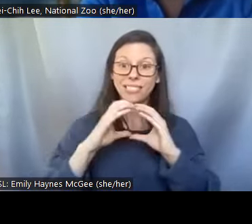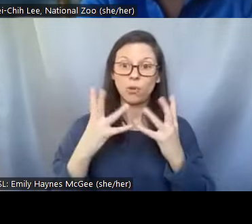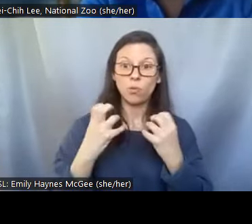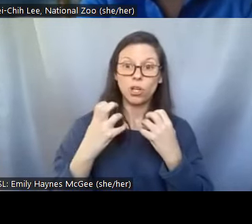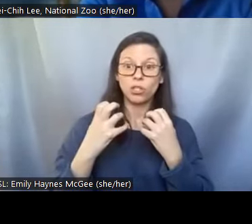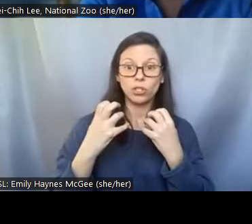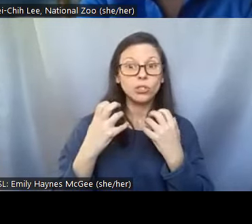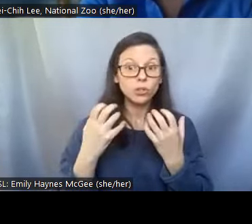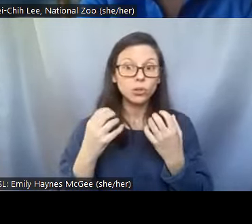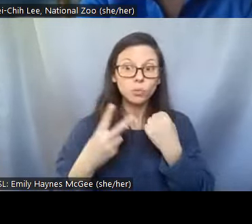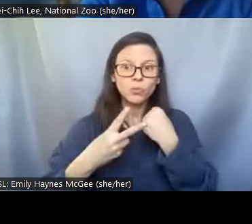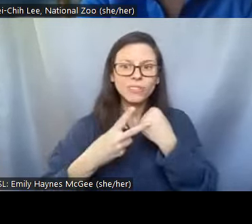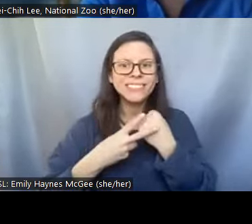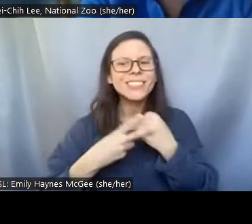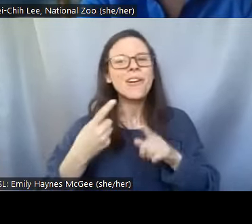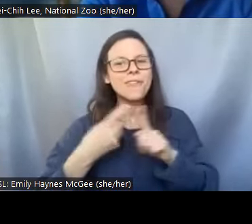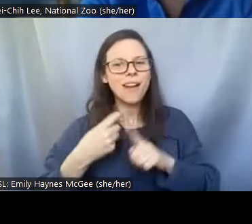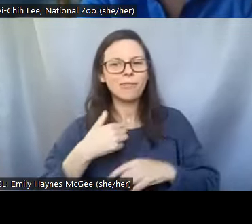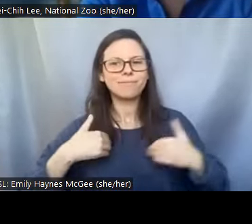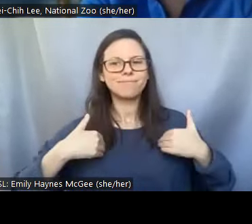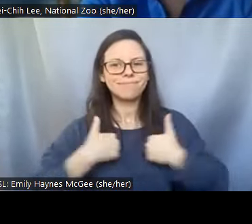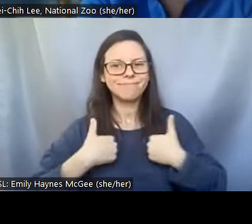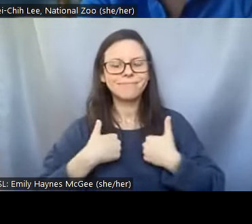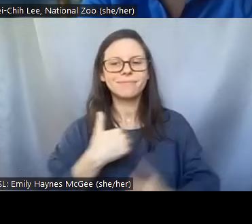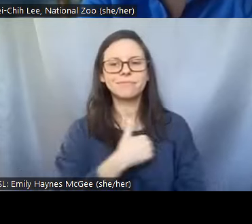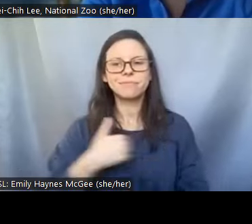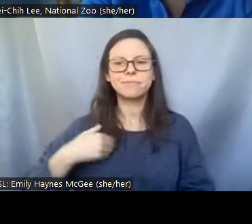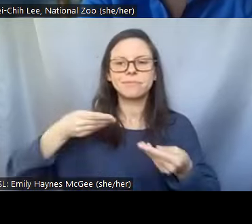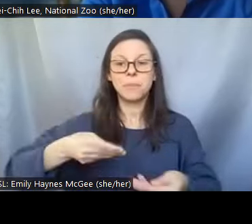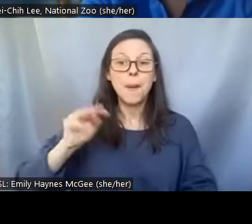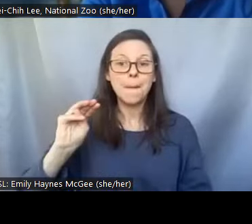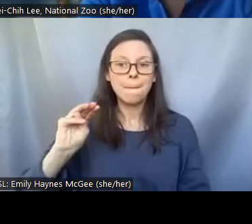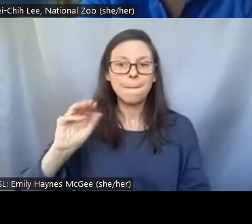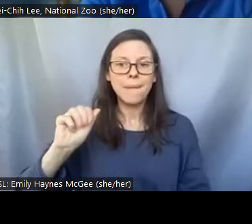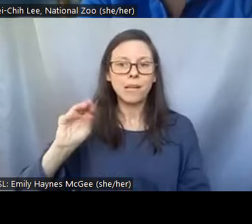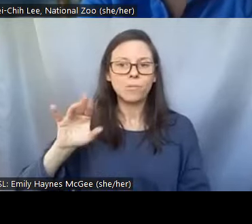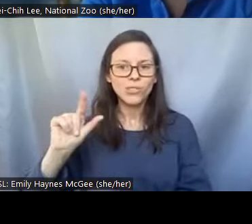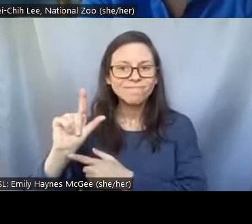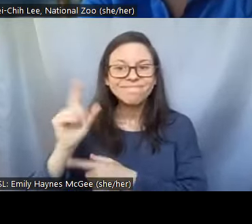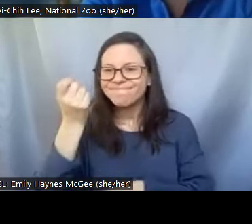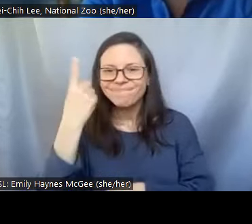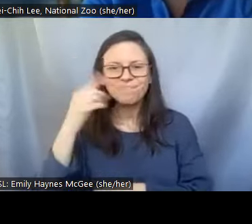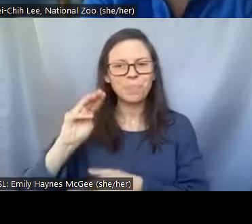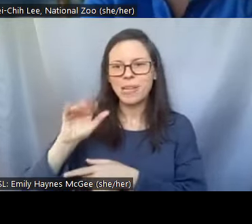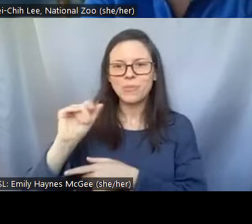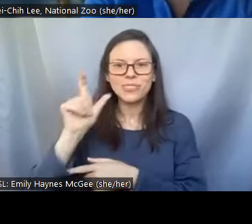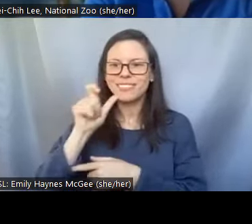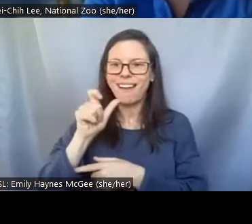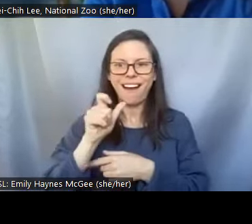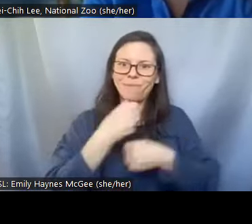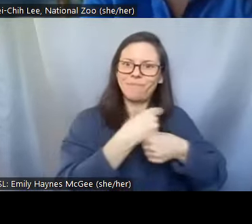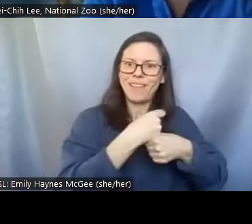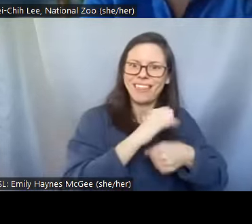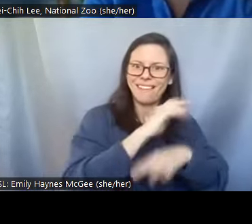cells and mammals don't produce this type of sugar. So the first thing we need to do is try